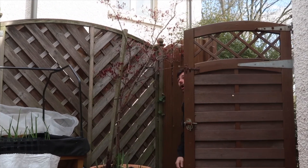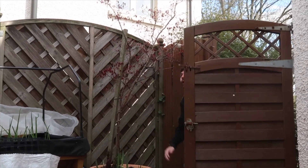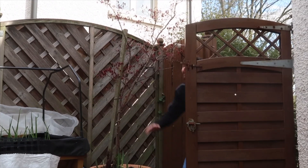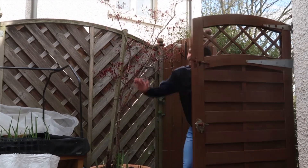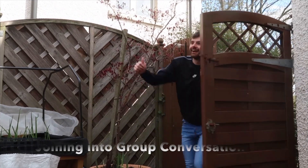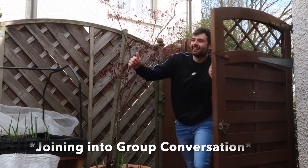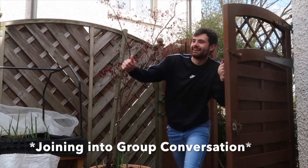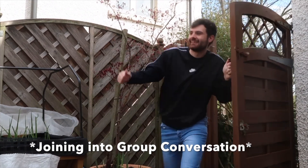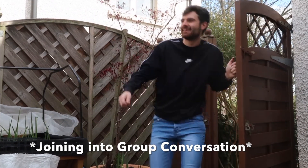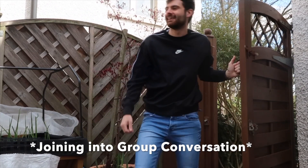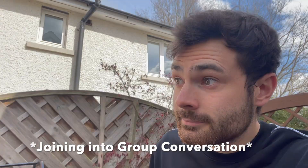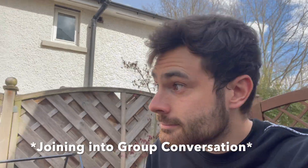Oh hello!